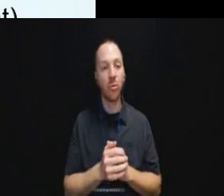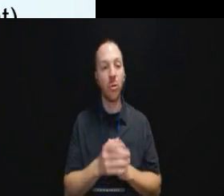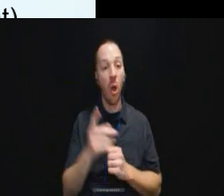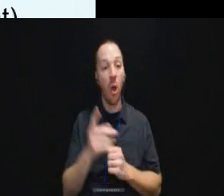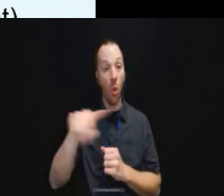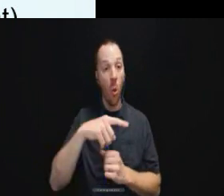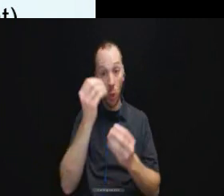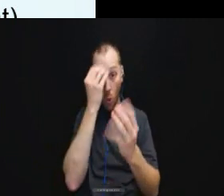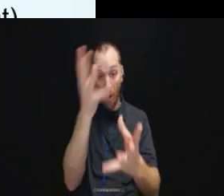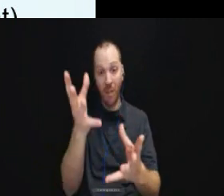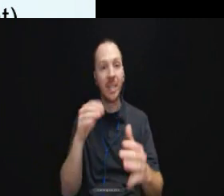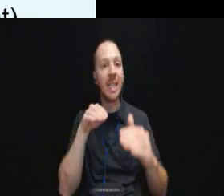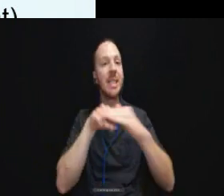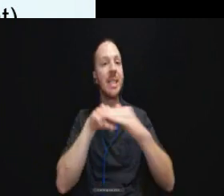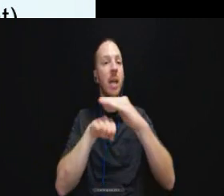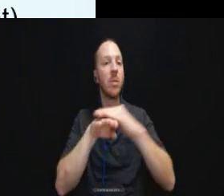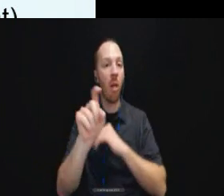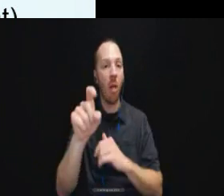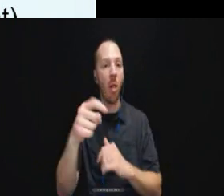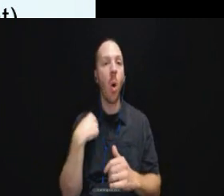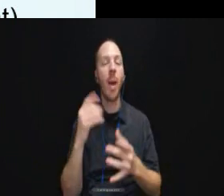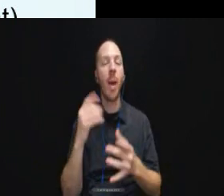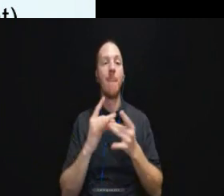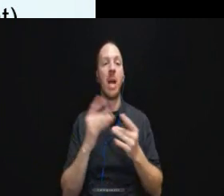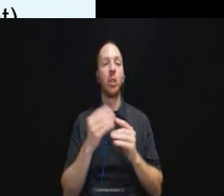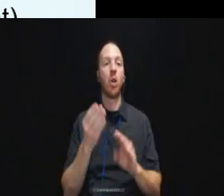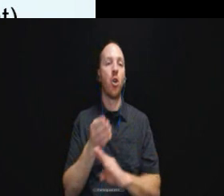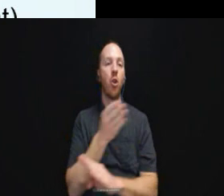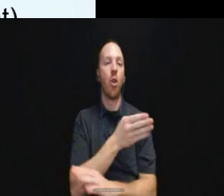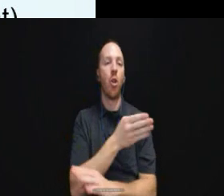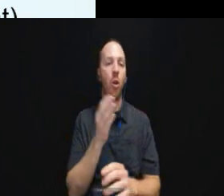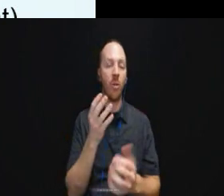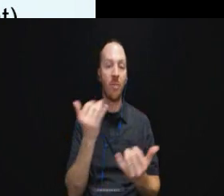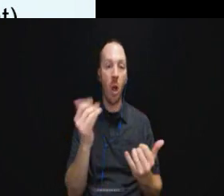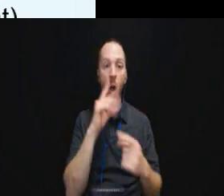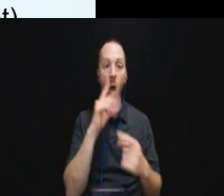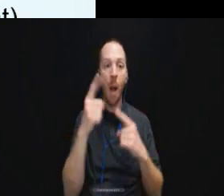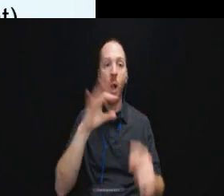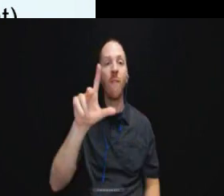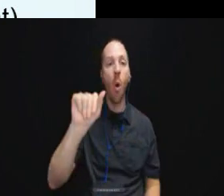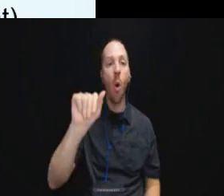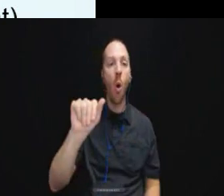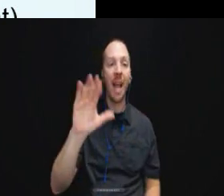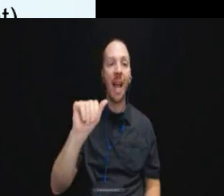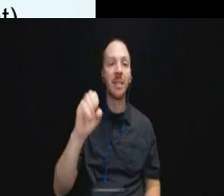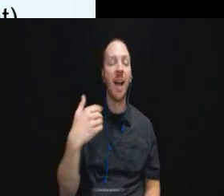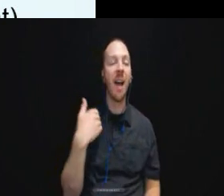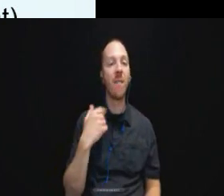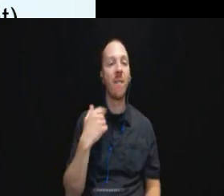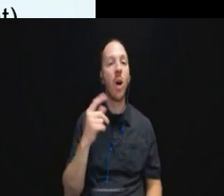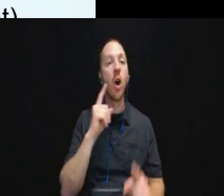So we mentioned earlier with respect to the Florida case that there were talking watches for blind inmates.